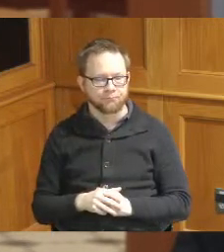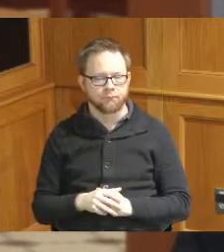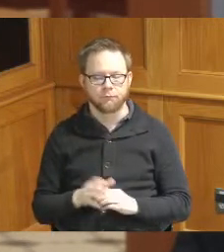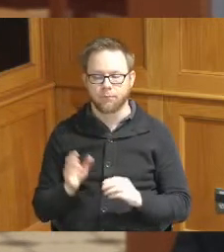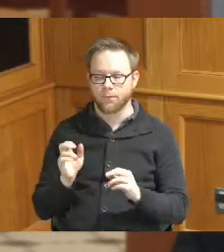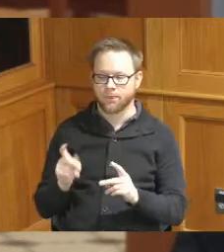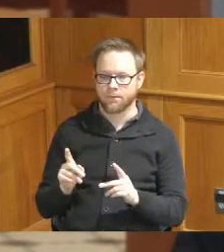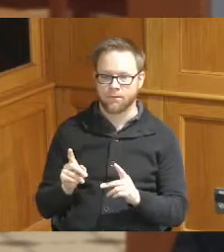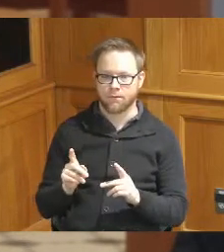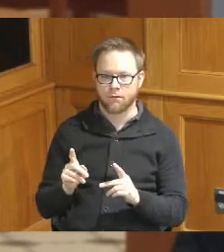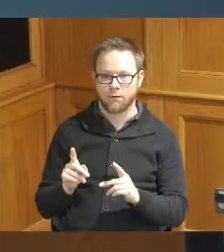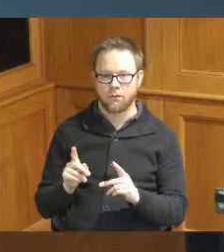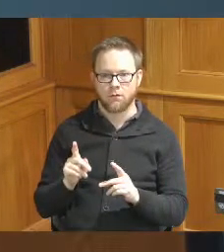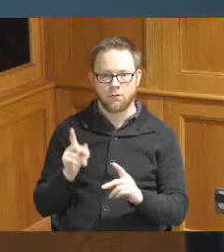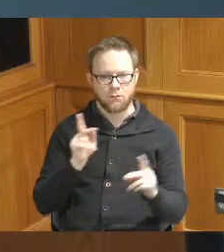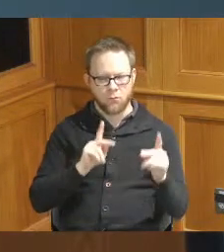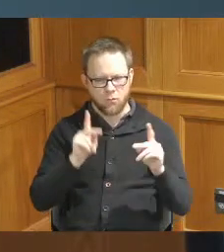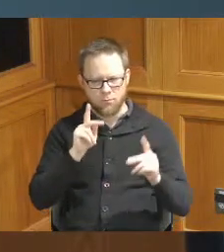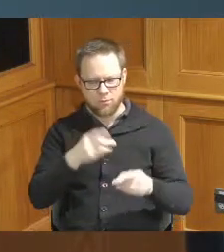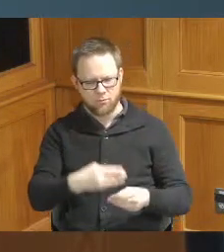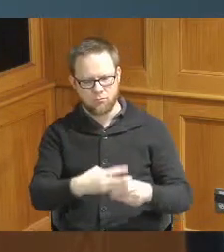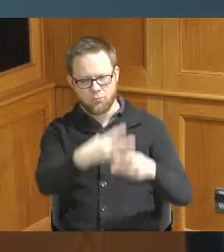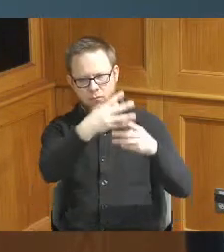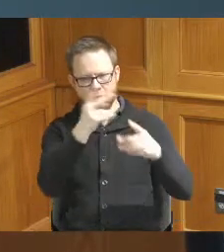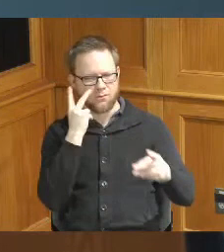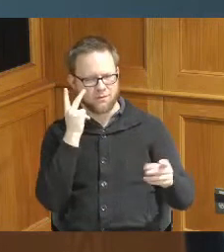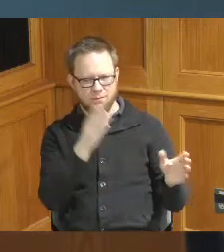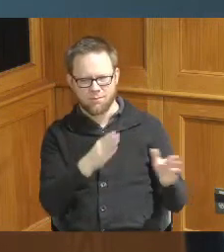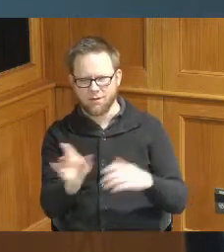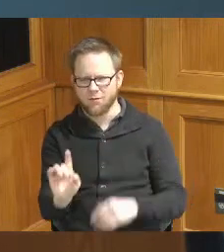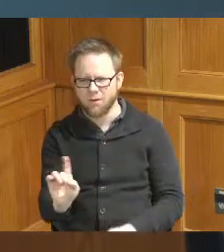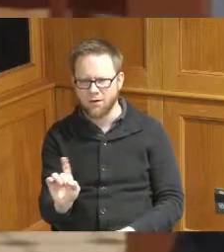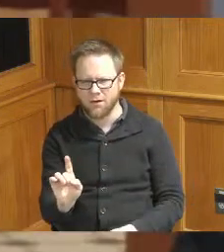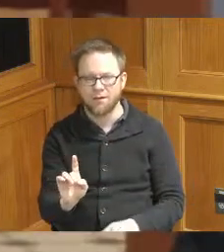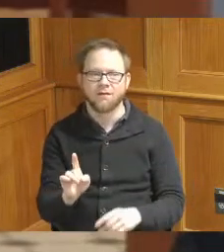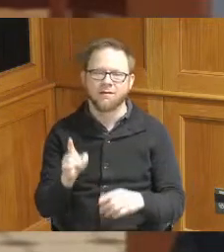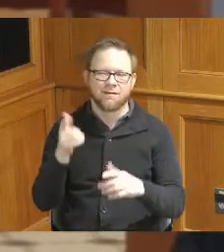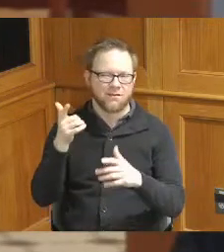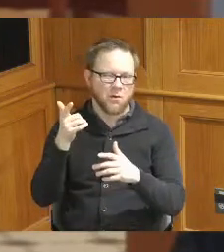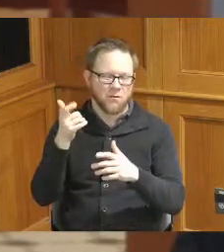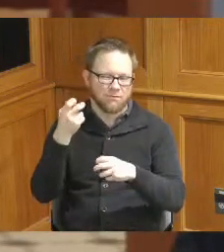where can people find this plan yes yeah it is buried a little bit it's it's in our community